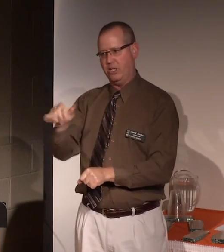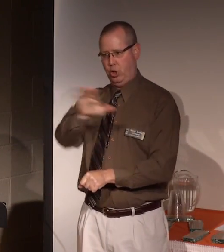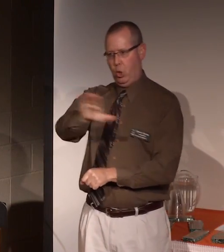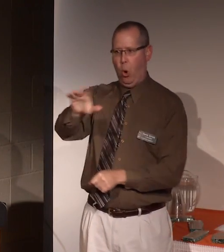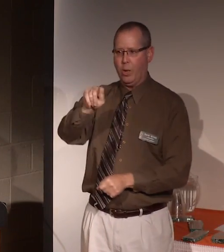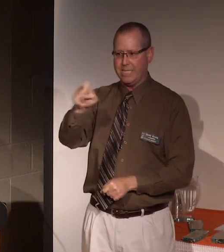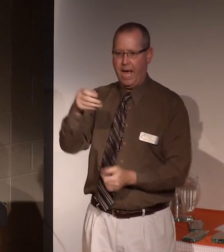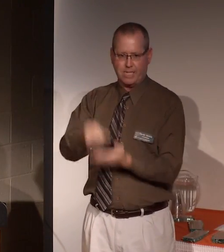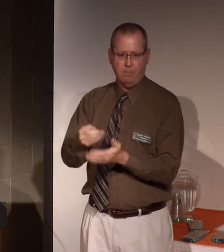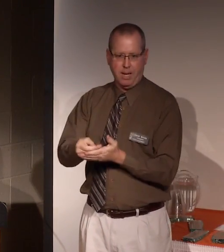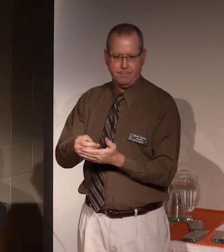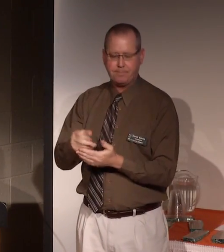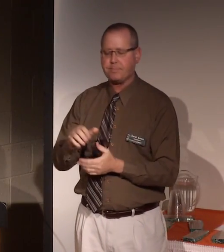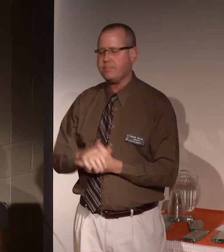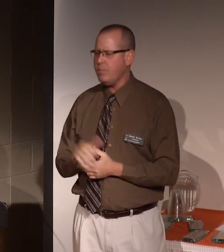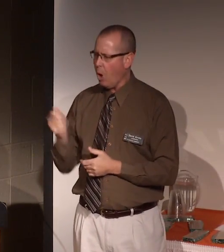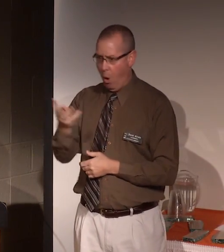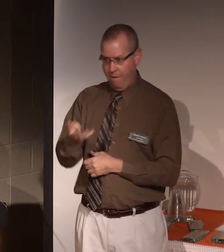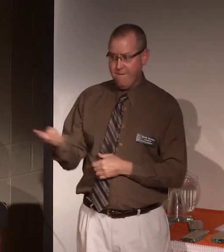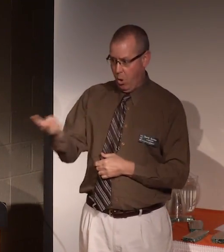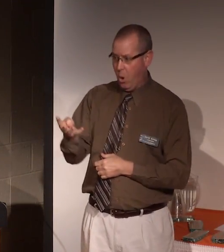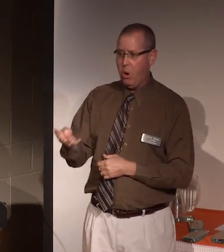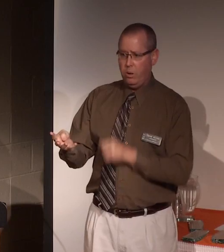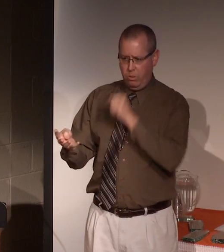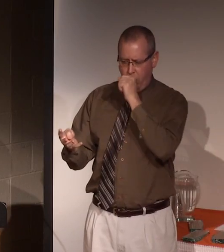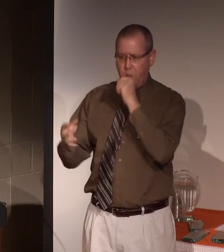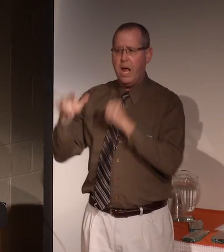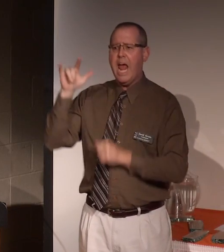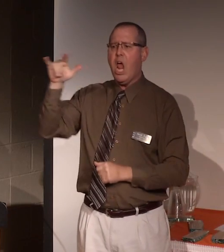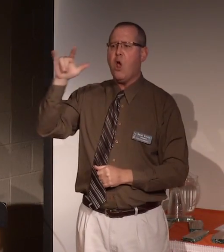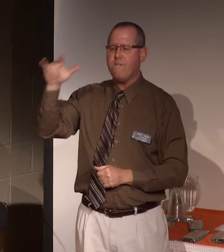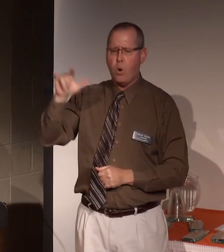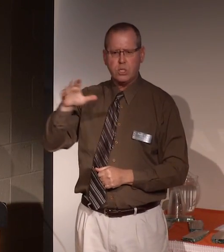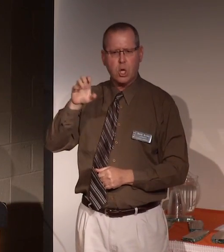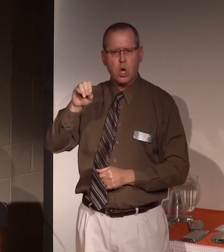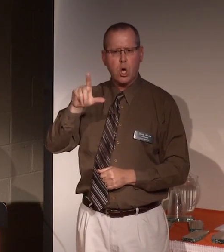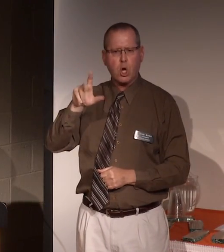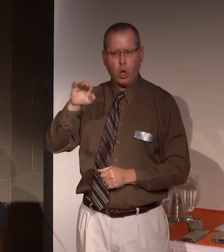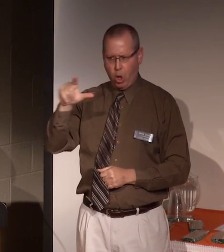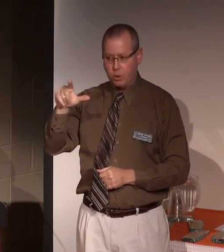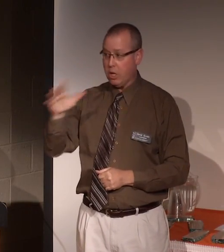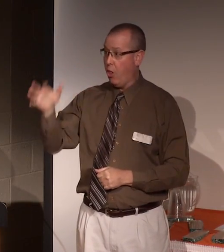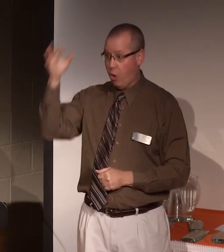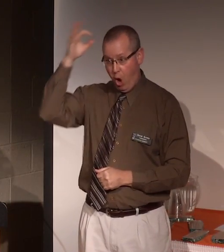All four of them are Air Force colonels and many of them had hair the color of mine.